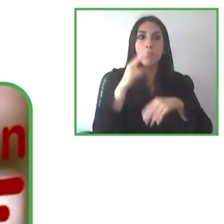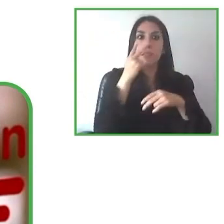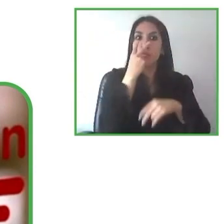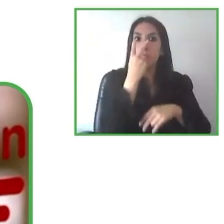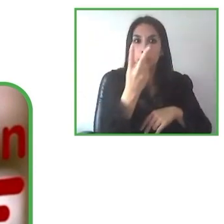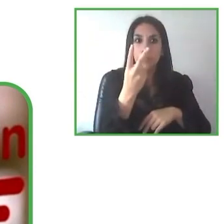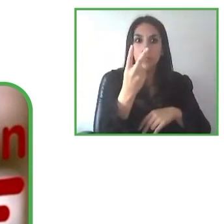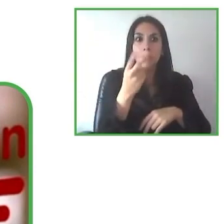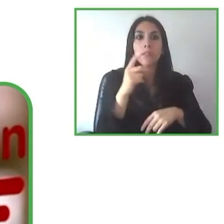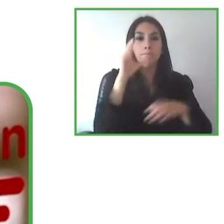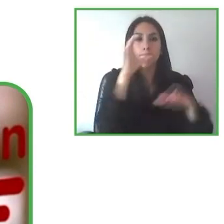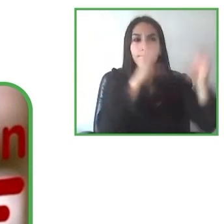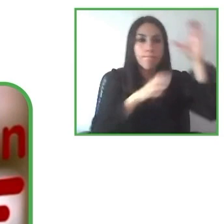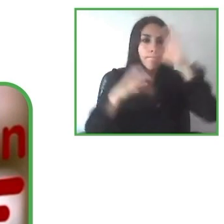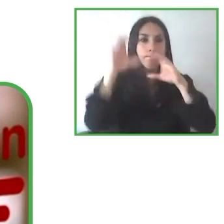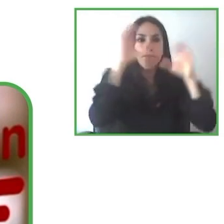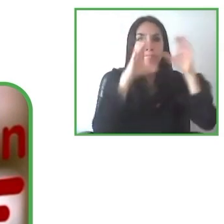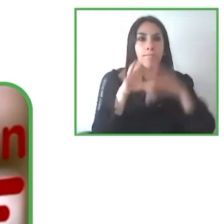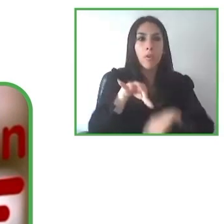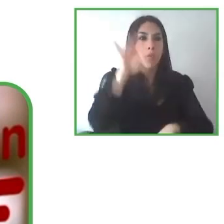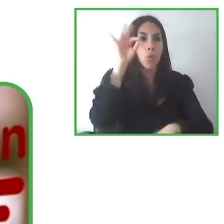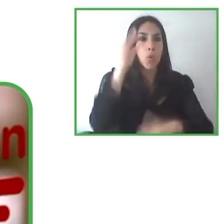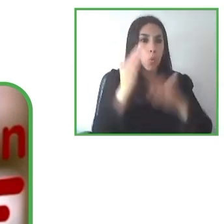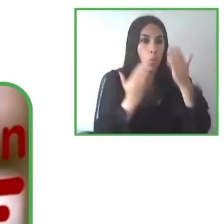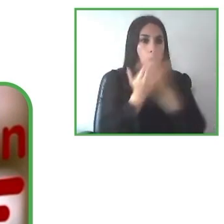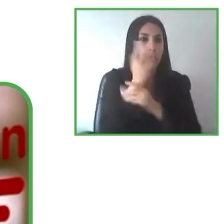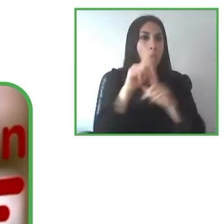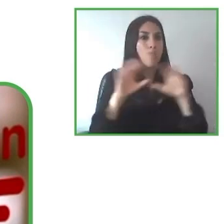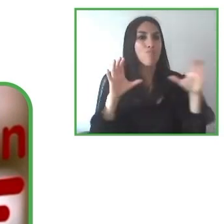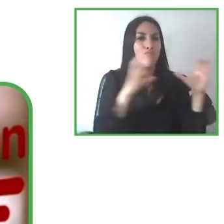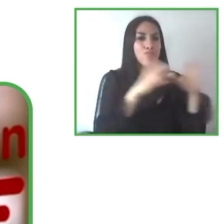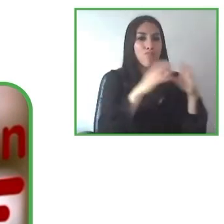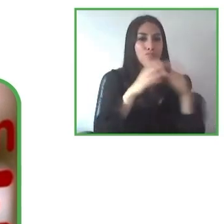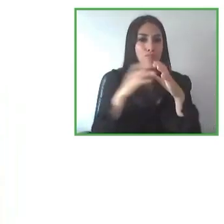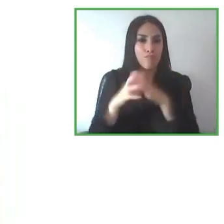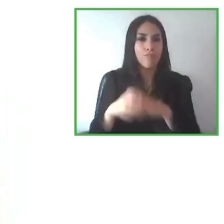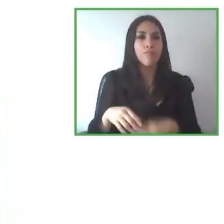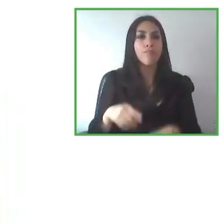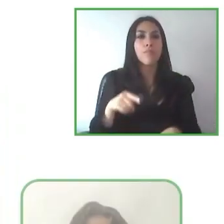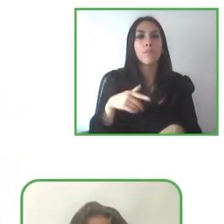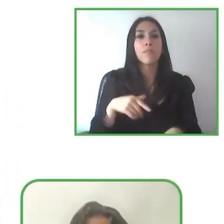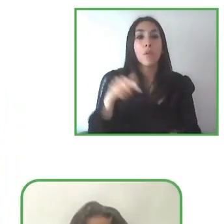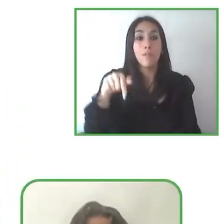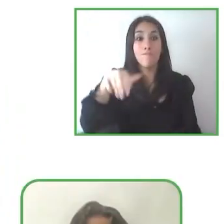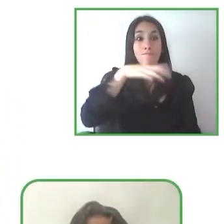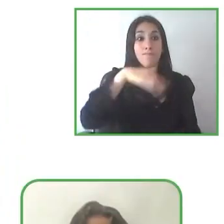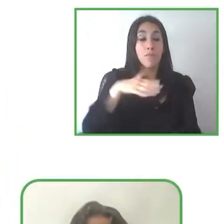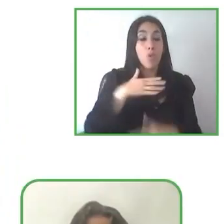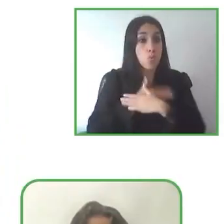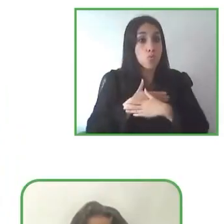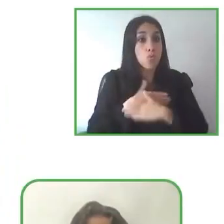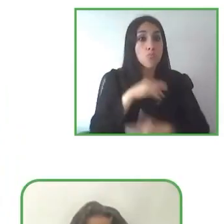THank you for the question and for the opportunity. Renat, thank you.